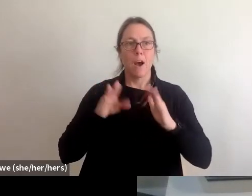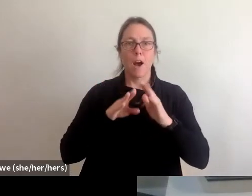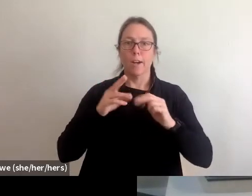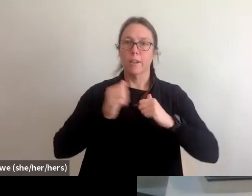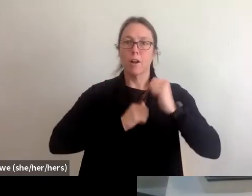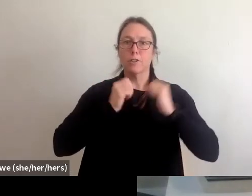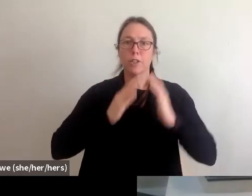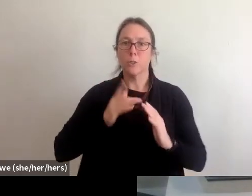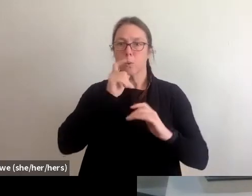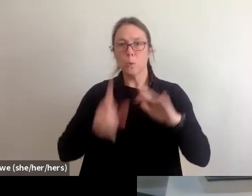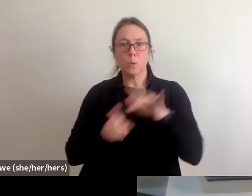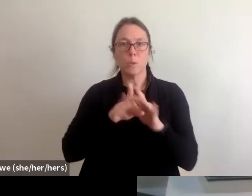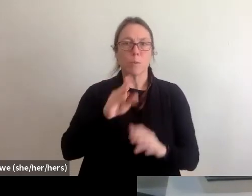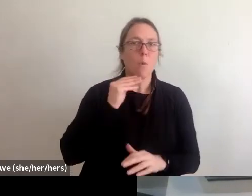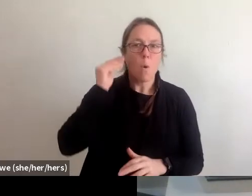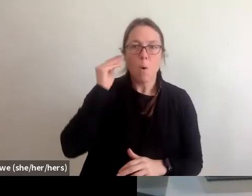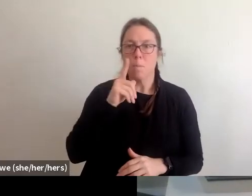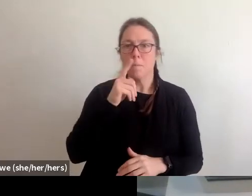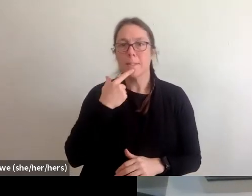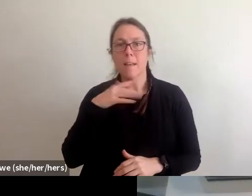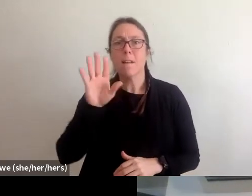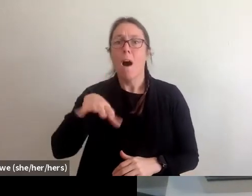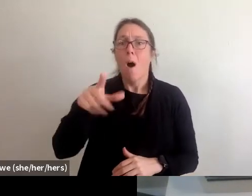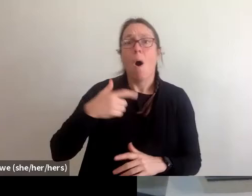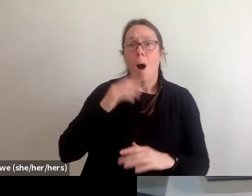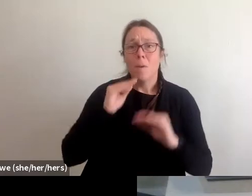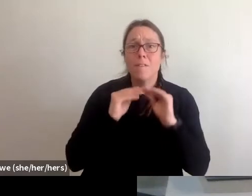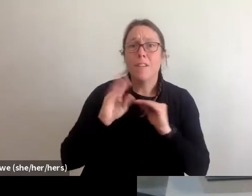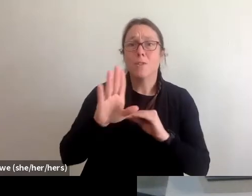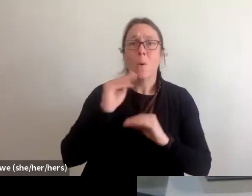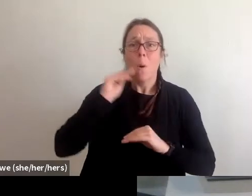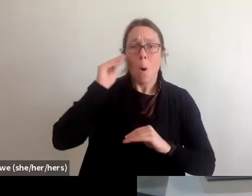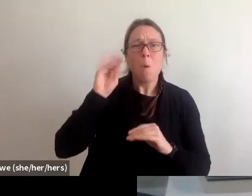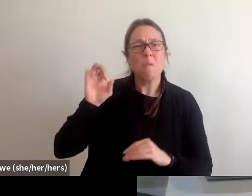And FEMA will pay for it. Hold up on that and make sure that you talk